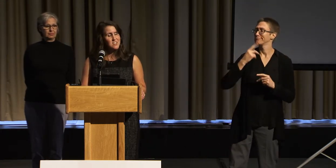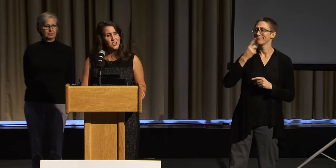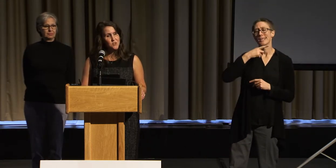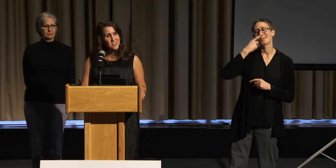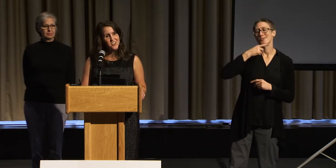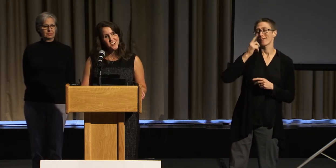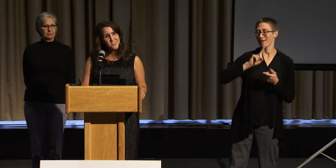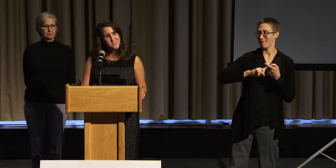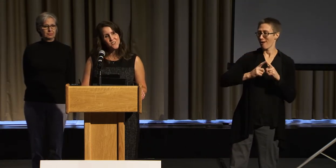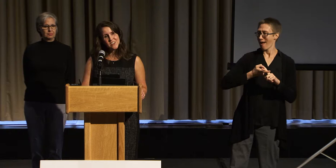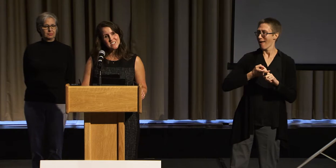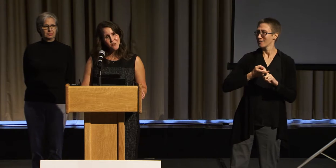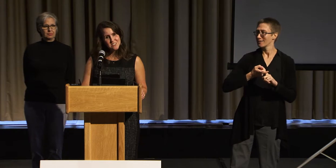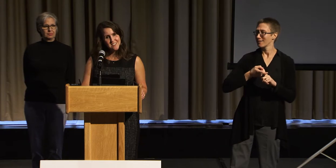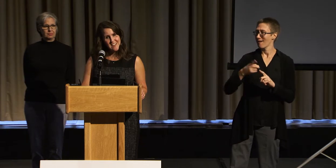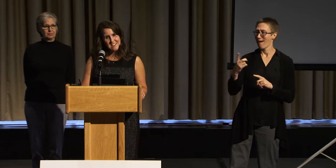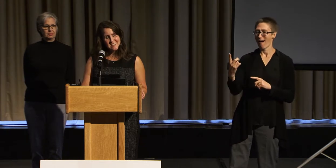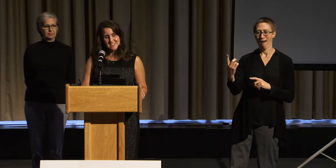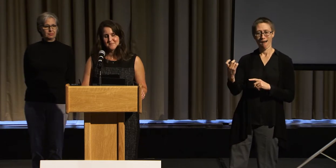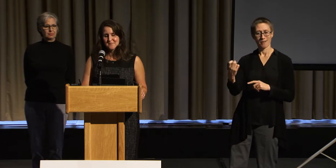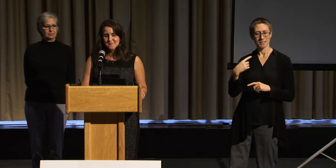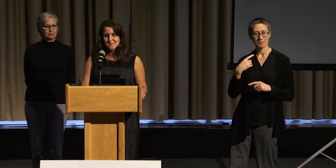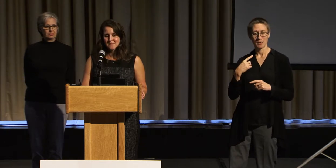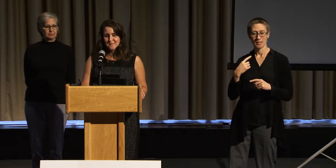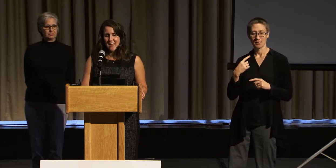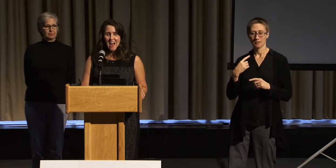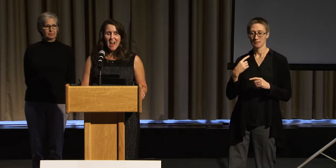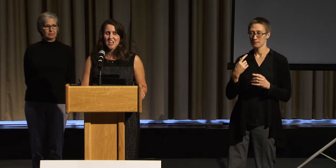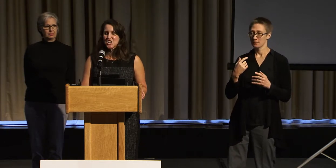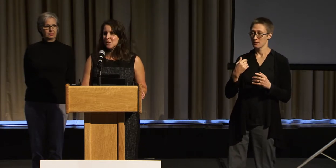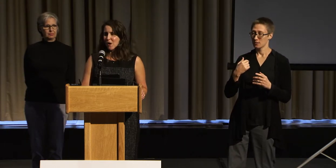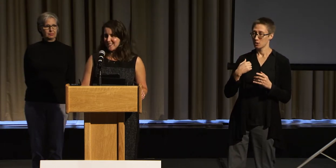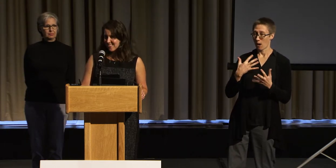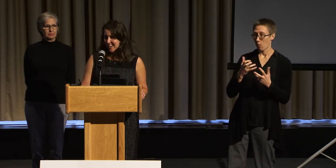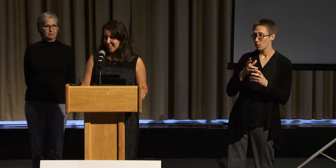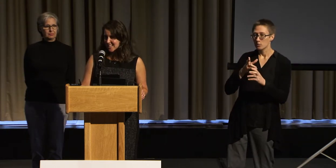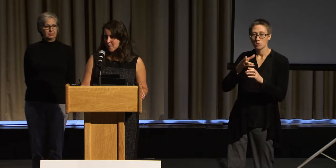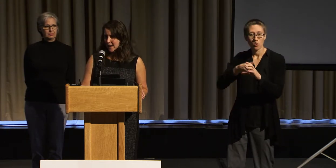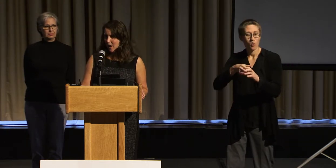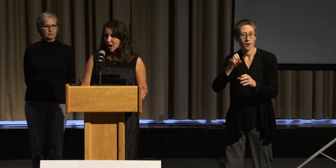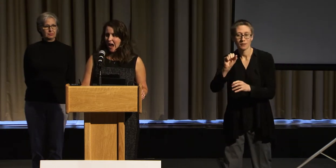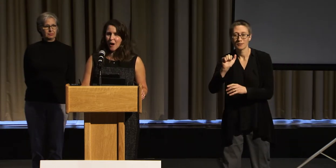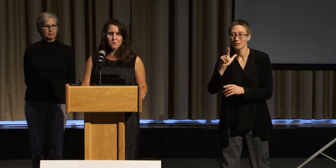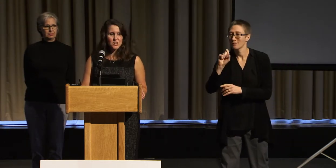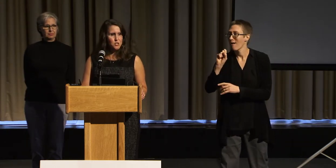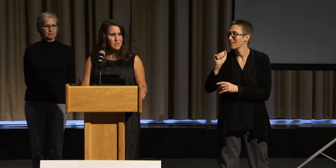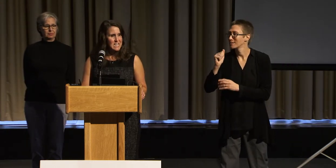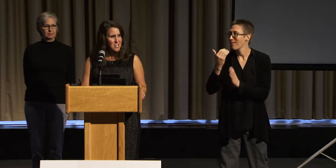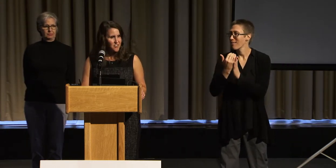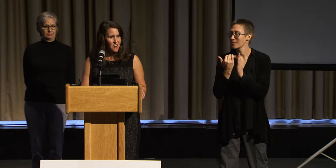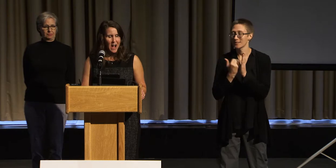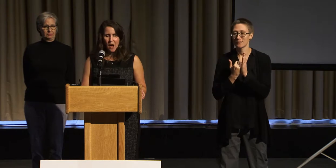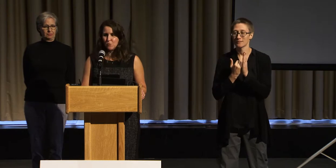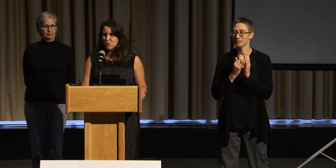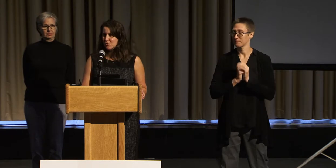to join her for a salsa lesson. She wasn't thinking about how would you hear, how would you